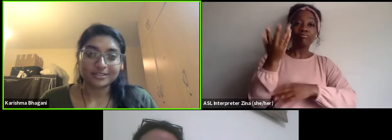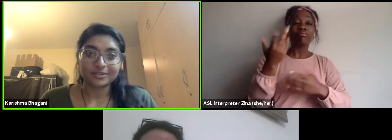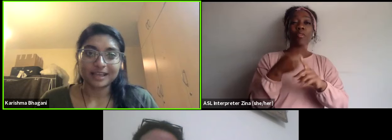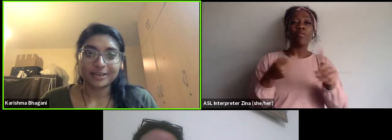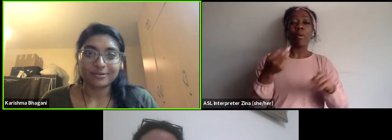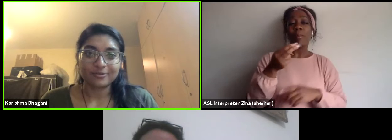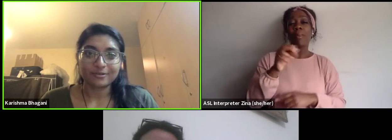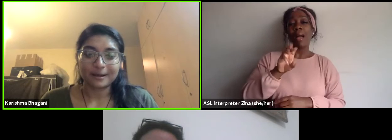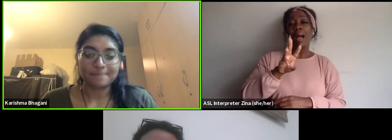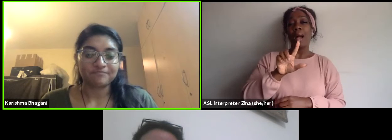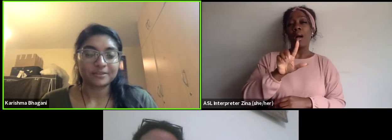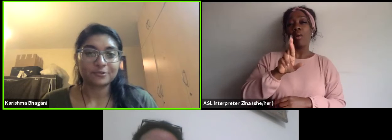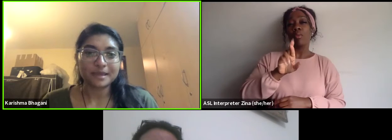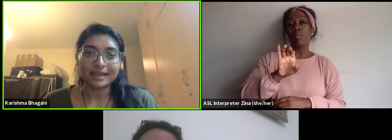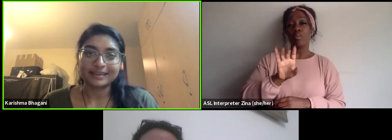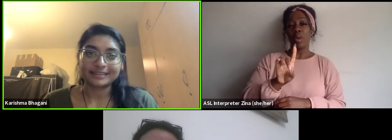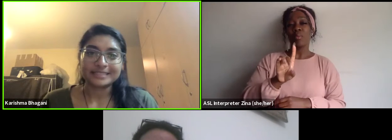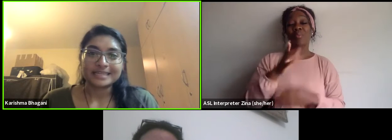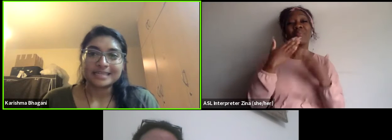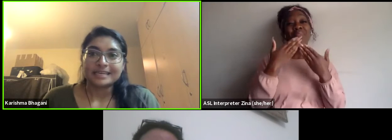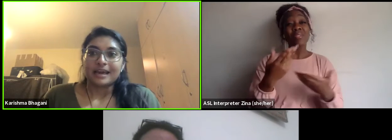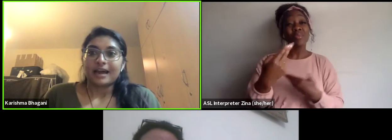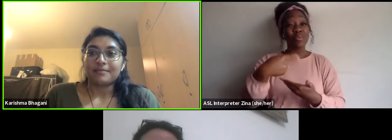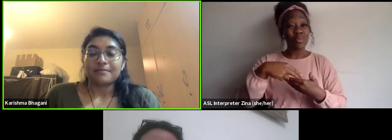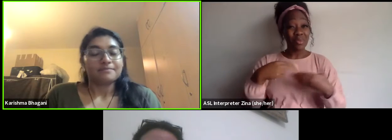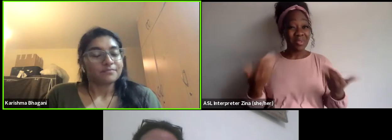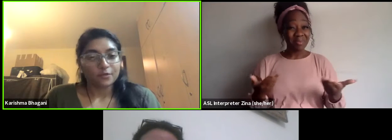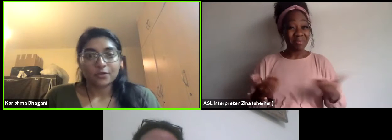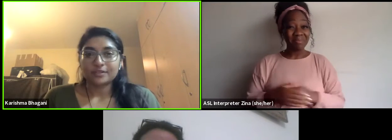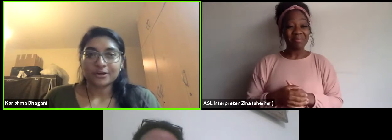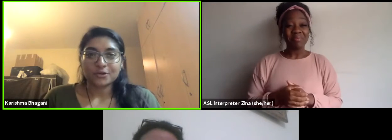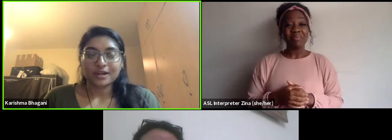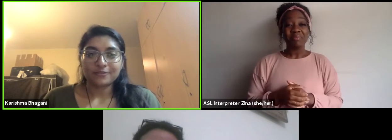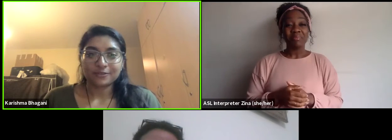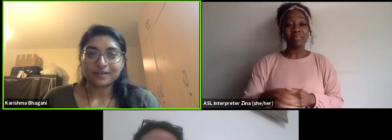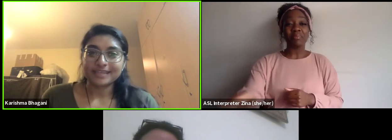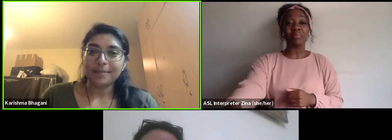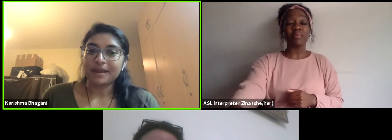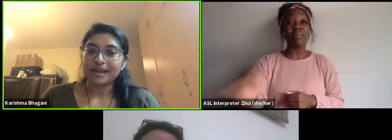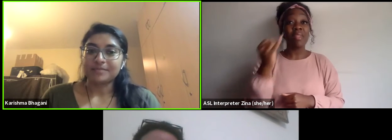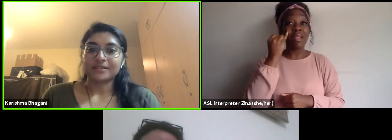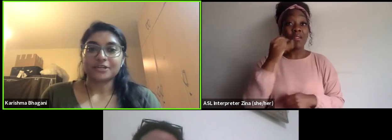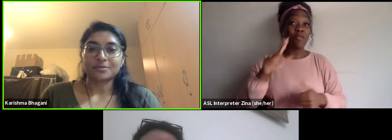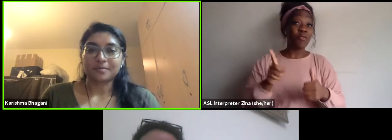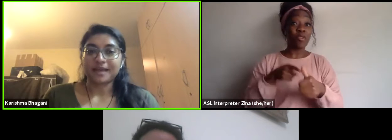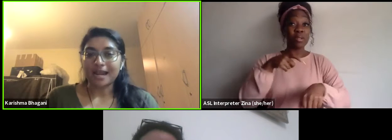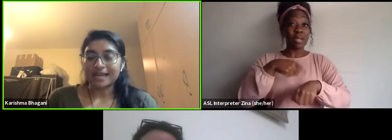So thank you for being here, for those that are joining for the first time my name is Karishma Bhagani